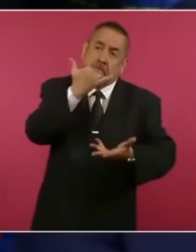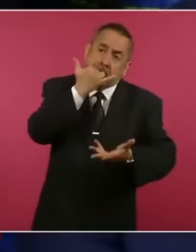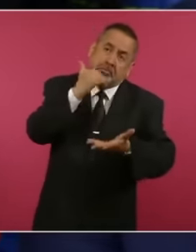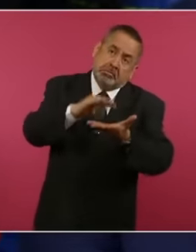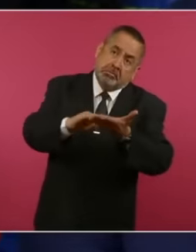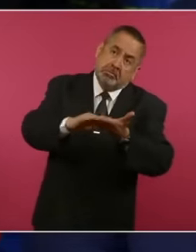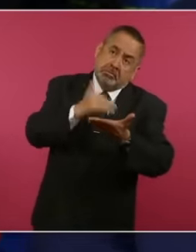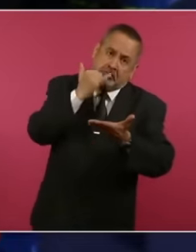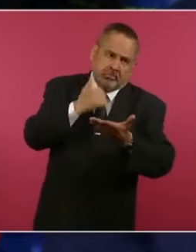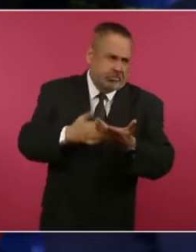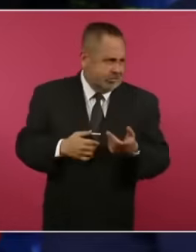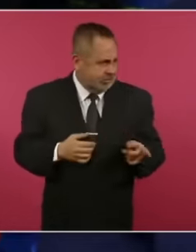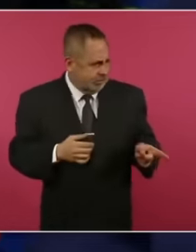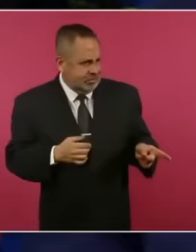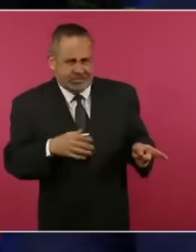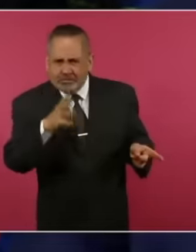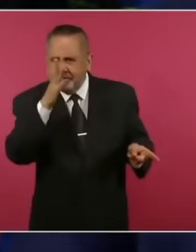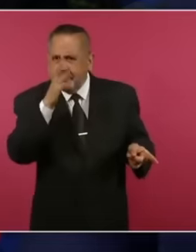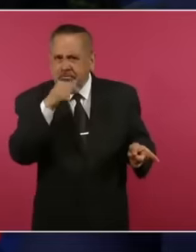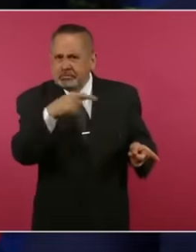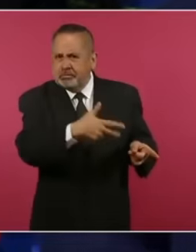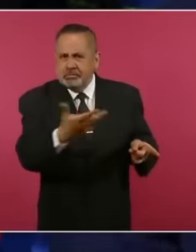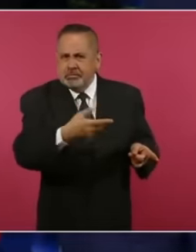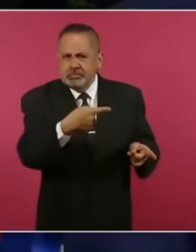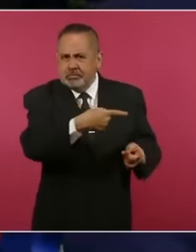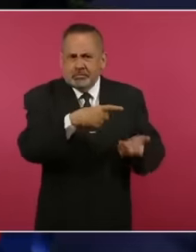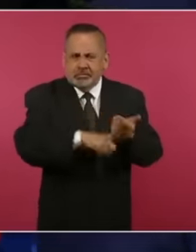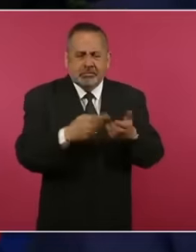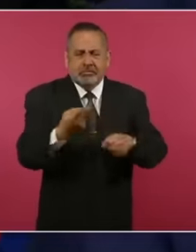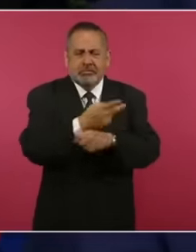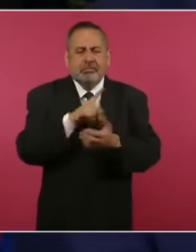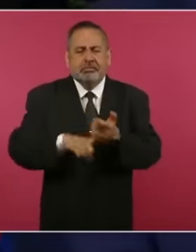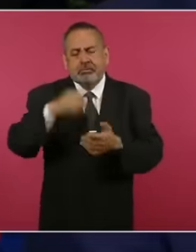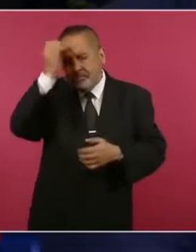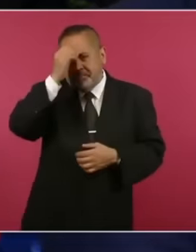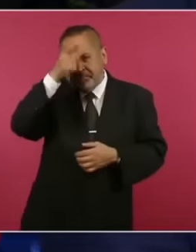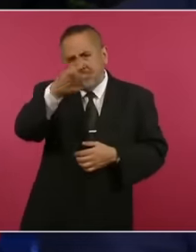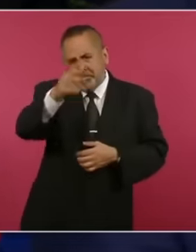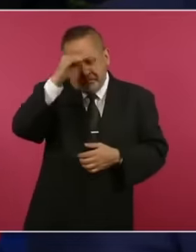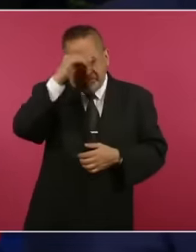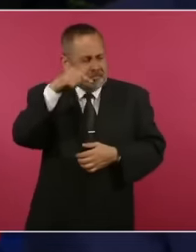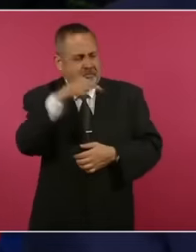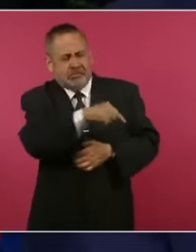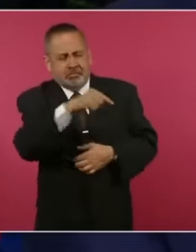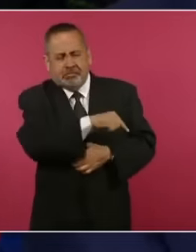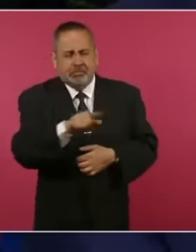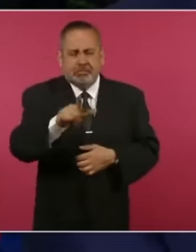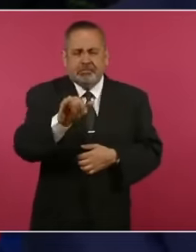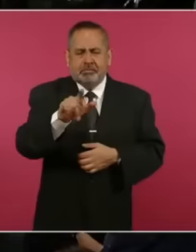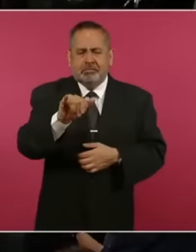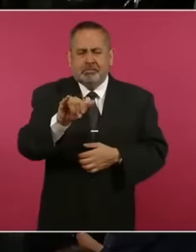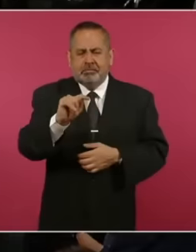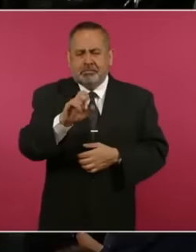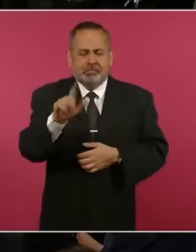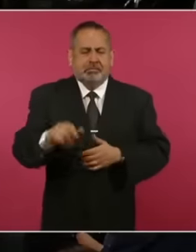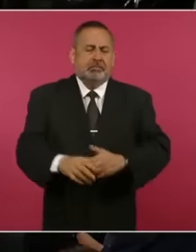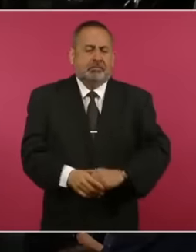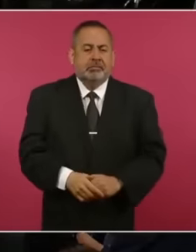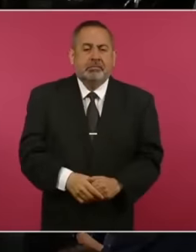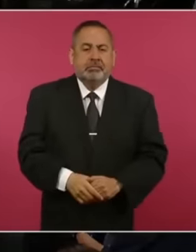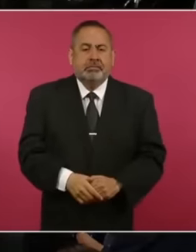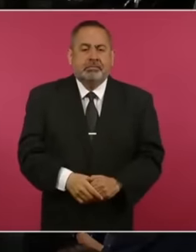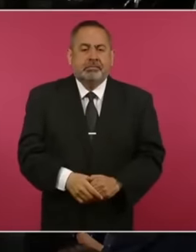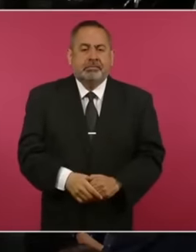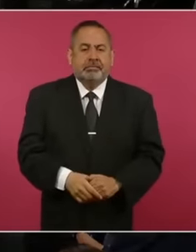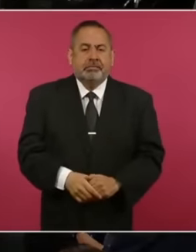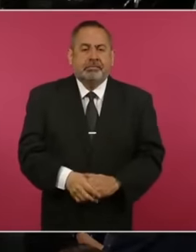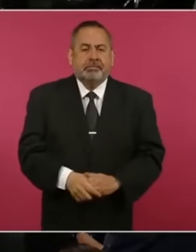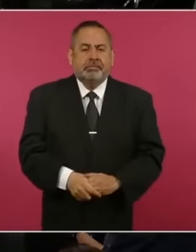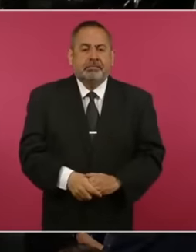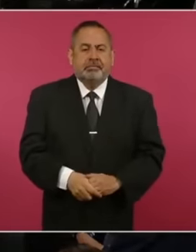that cannot be done what happens to those people What do you think about this I cannot give an opinion look this